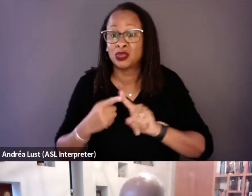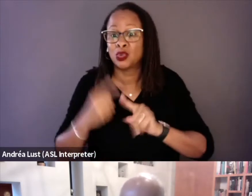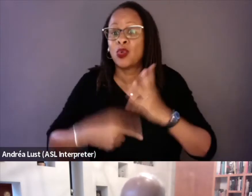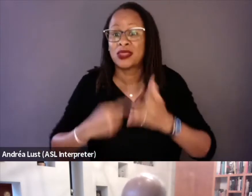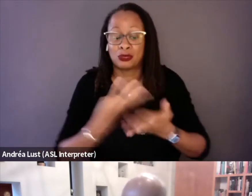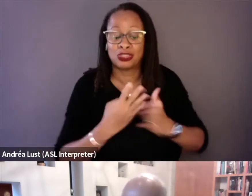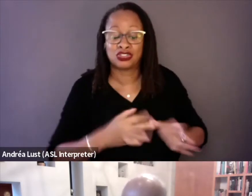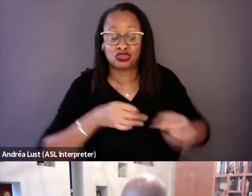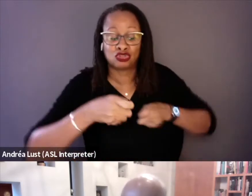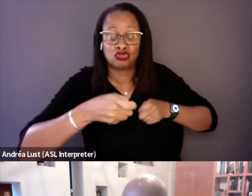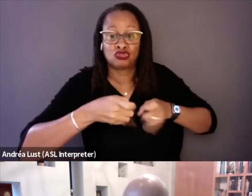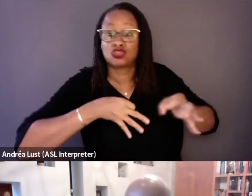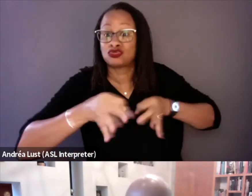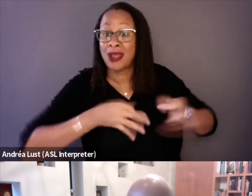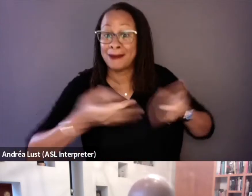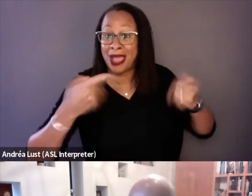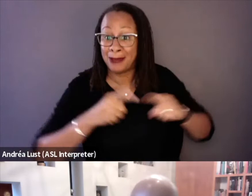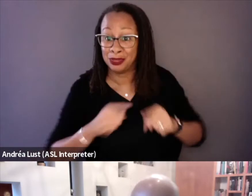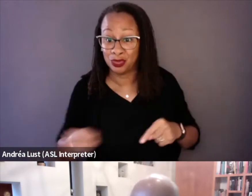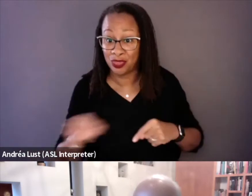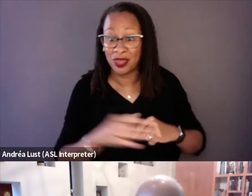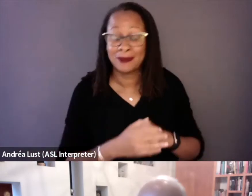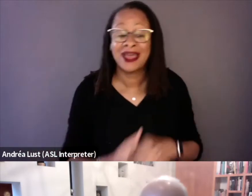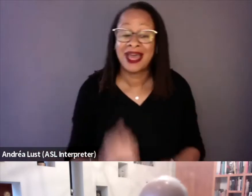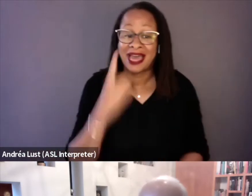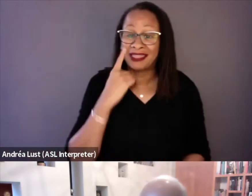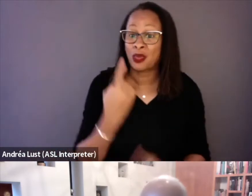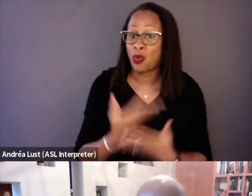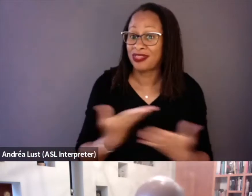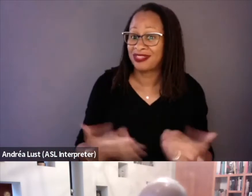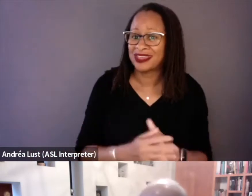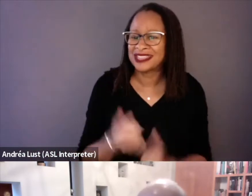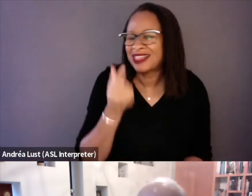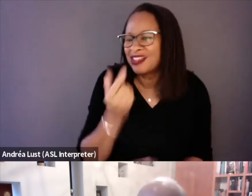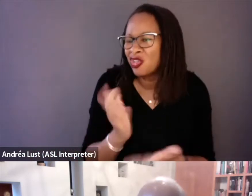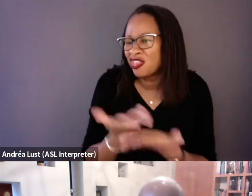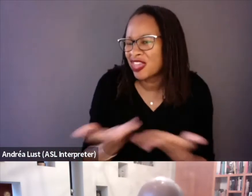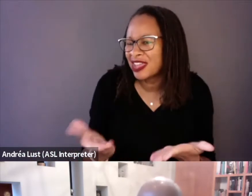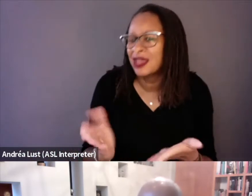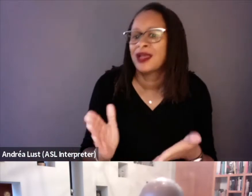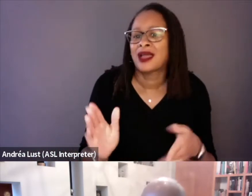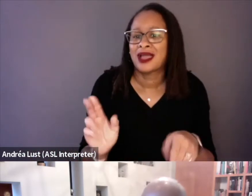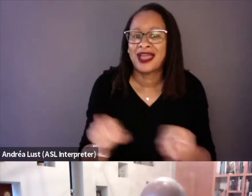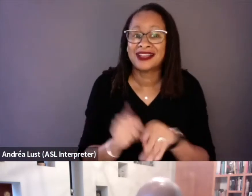So I think one of the things, a little thing as a filmmaker that I'm proud of